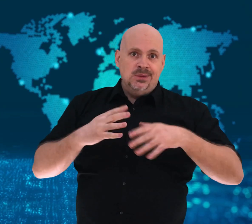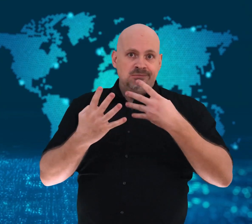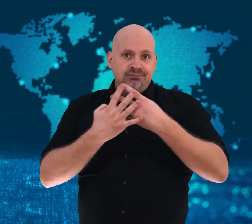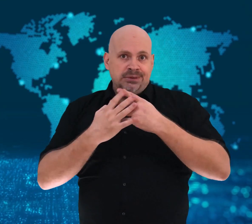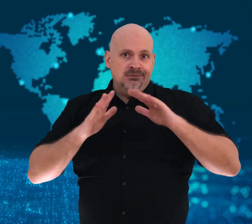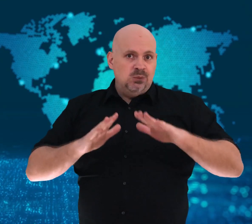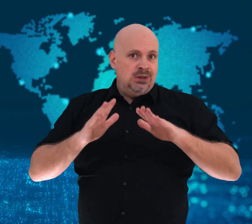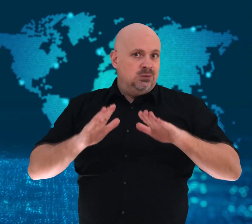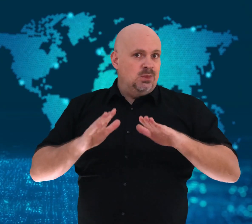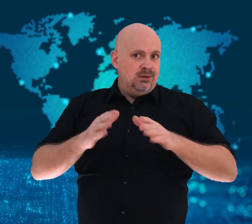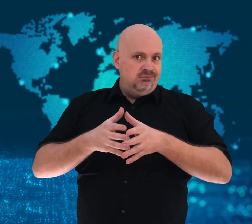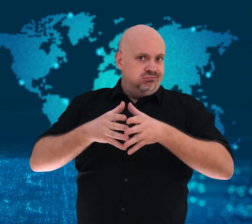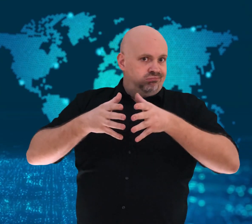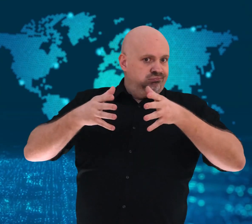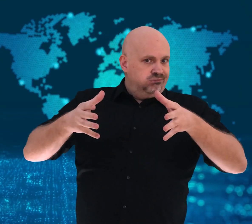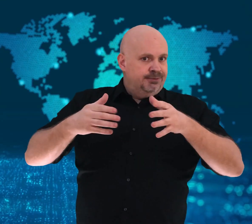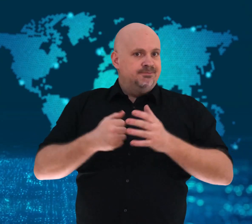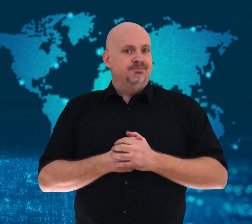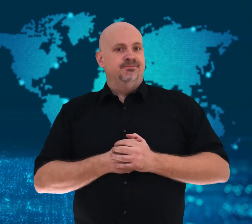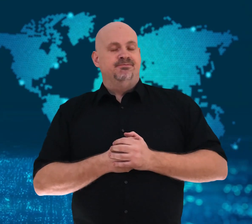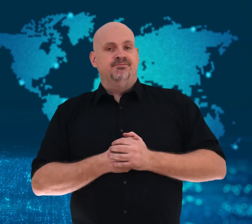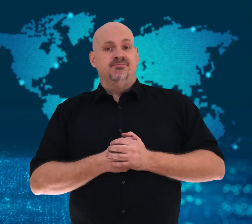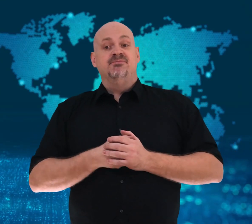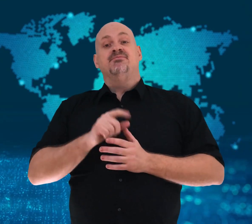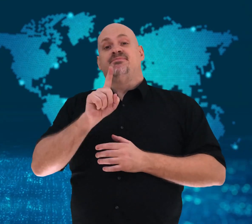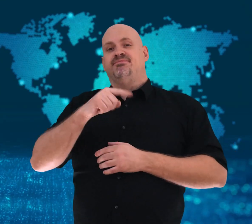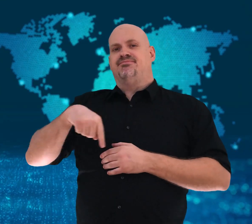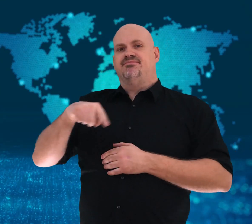waiting for their trials.